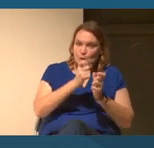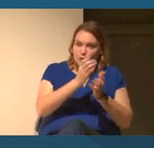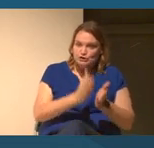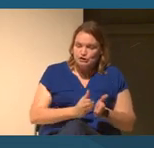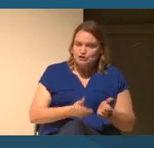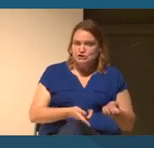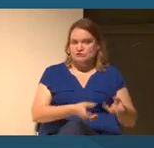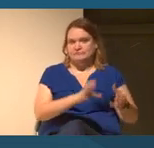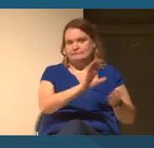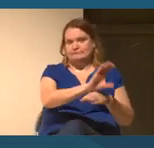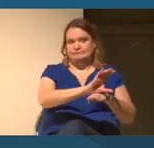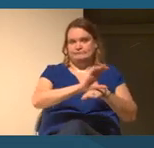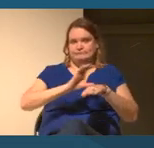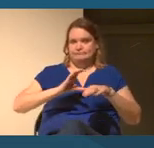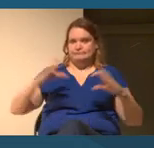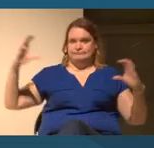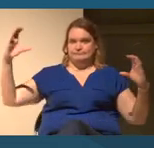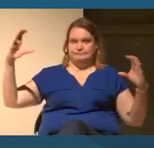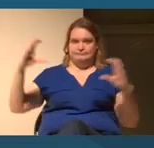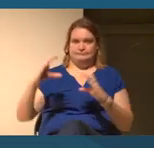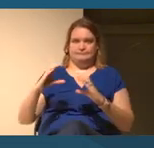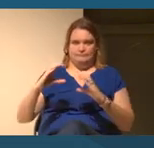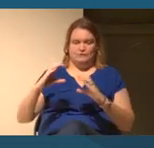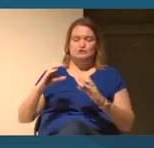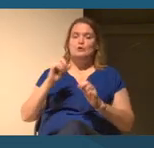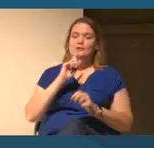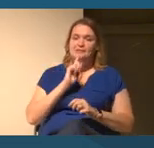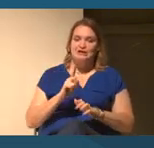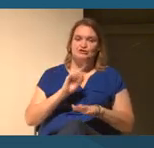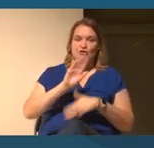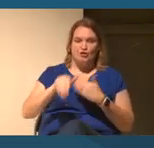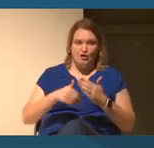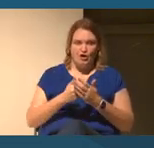that we can make sure that all of our resources are freely available to the public.